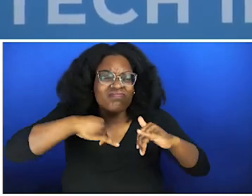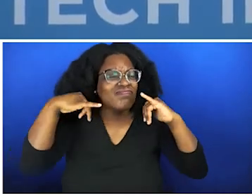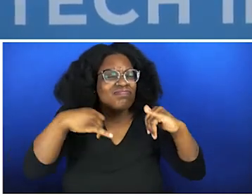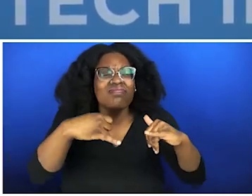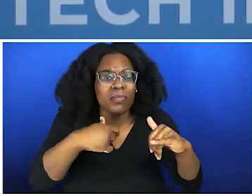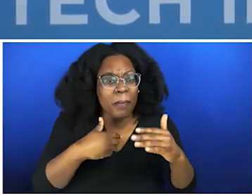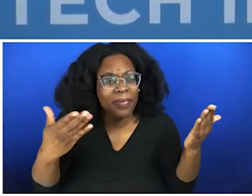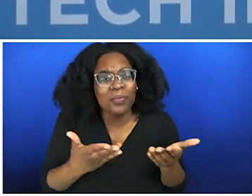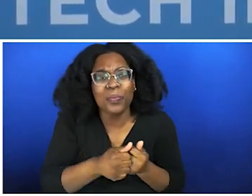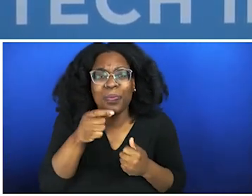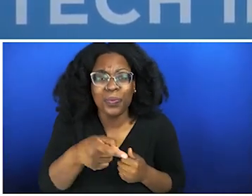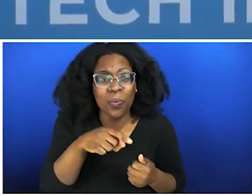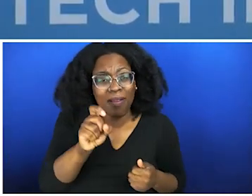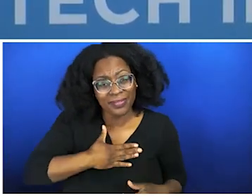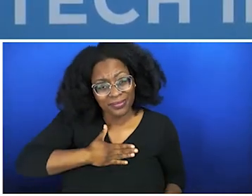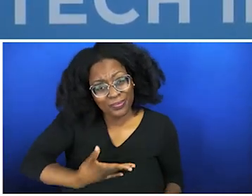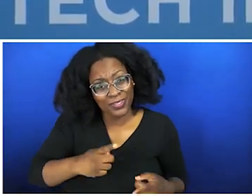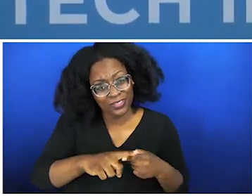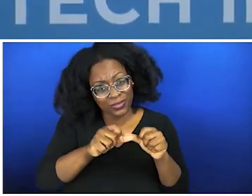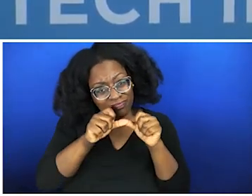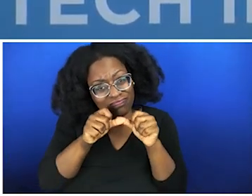there with you. I'm going to be uncomfortable, too. But guess what, we're both going to come